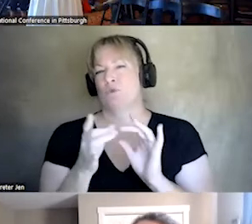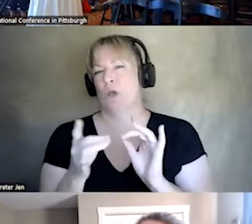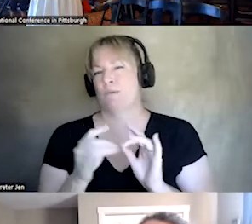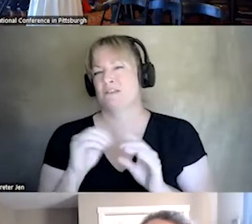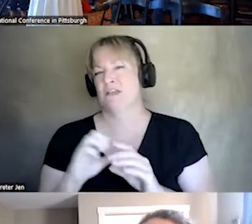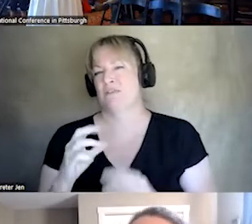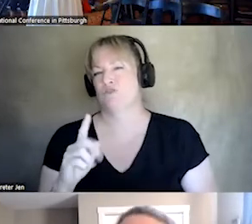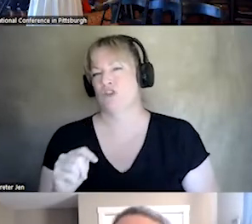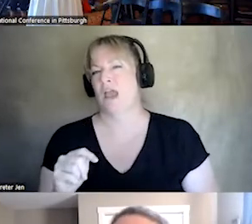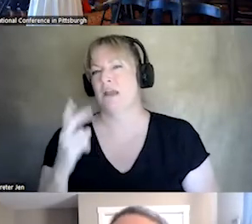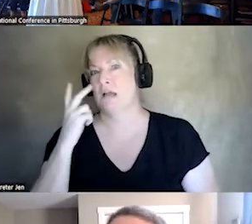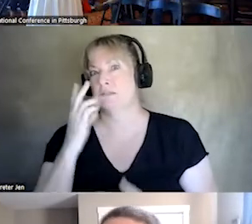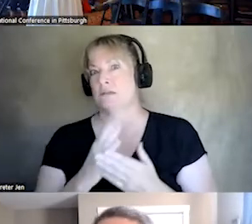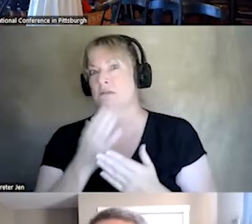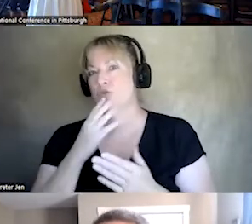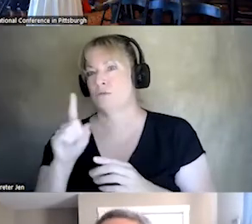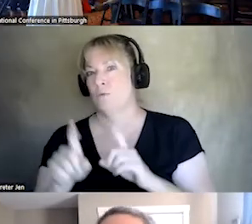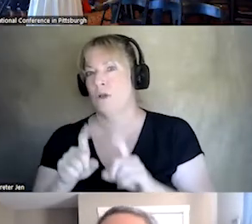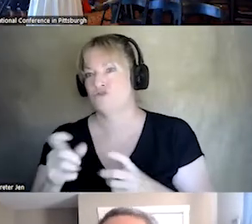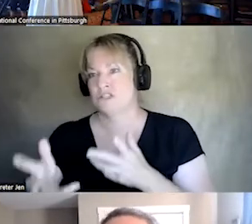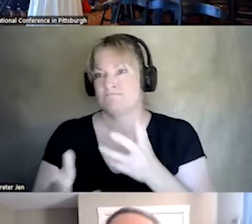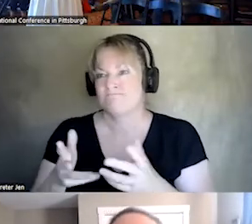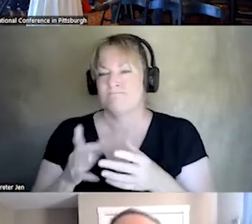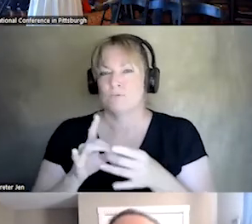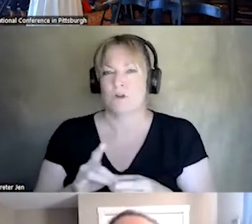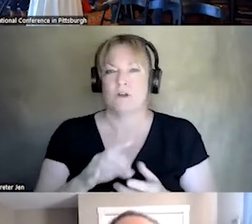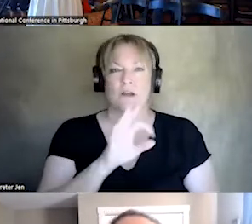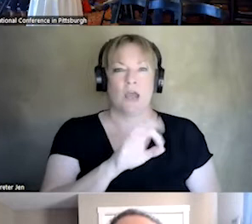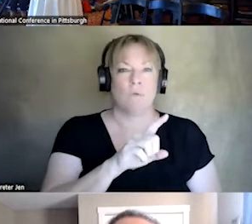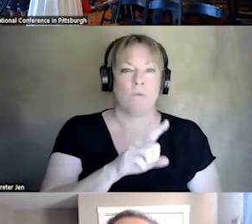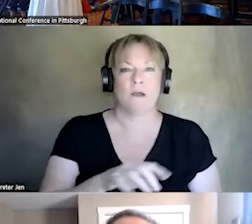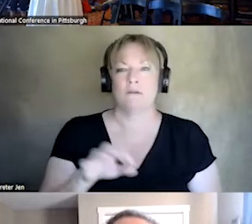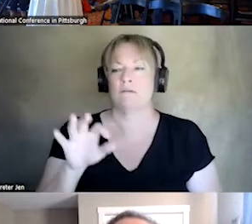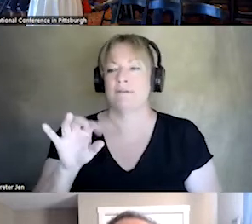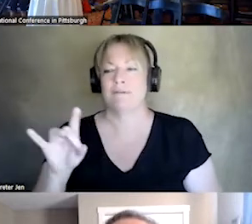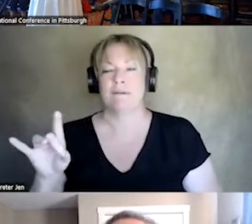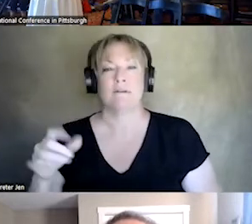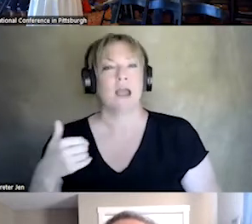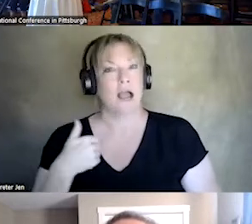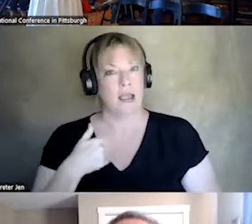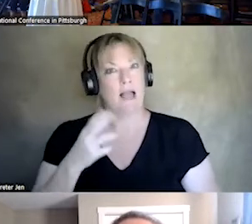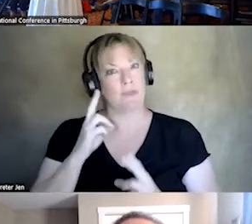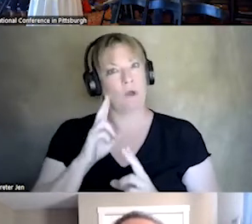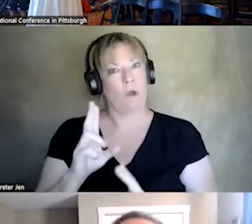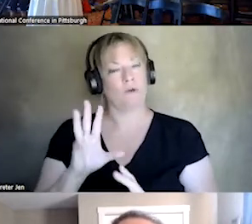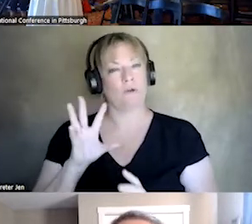QUESTIONS AND INTERACTIONS ABOUT 911 AND 988. I HAVE HAD HOP NOR TO BE INVOLVED AND PARTNER WITH